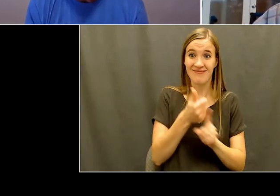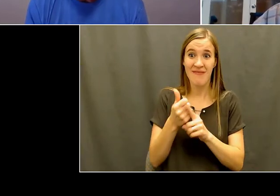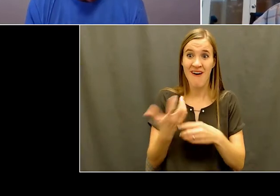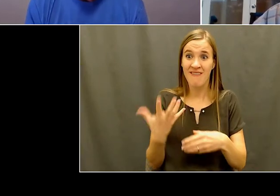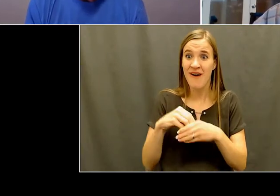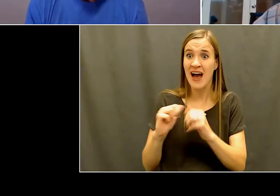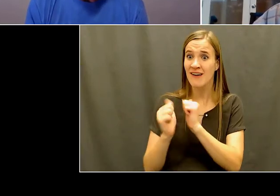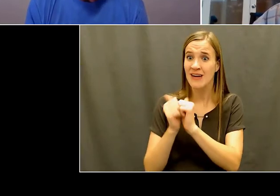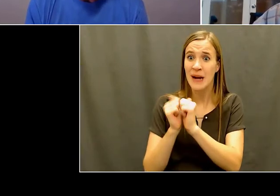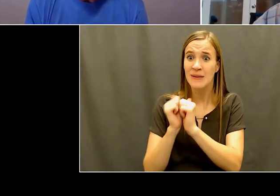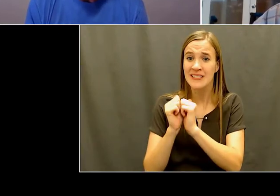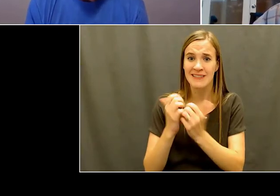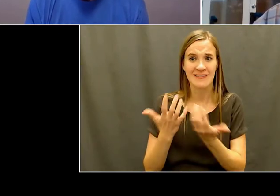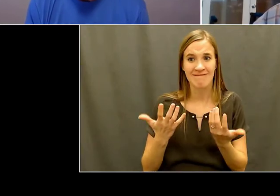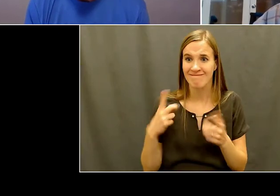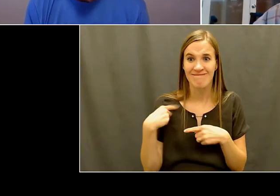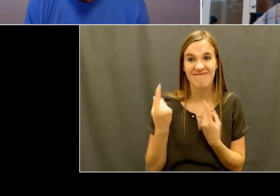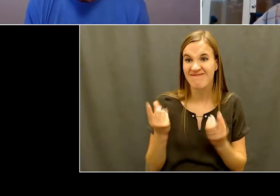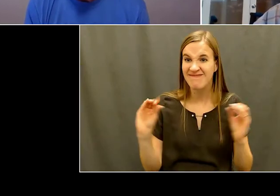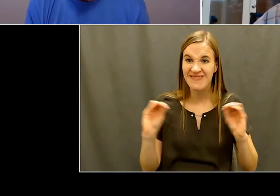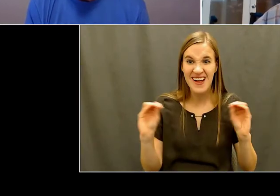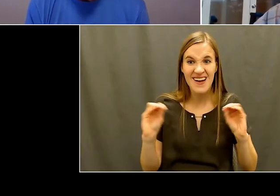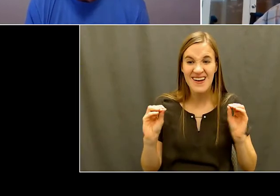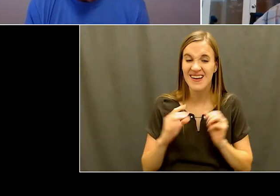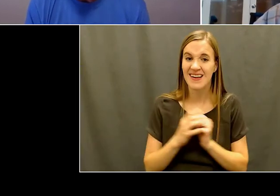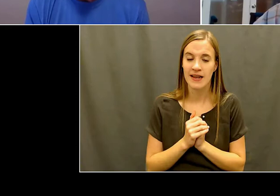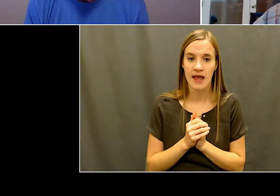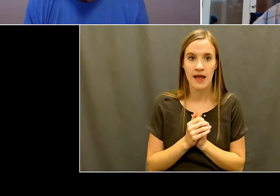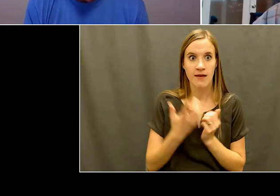And that's really well, that's really what we are after what,